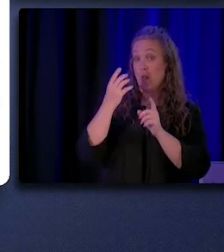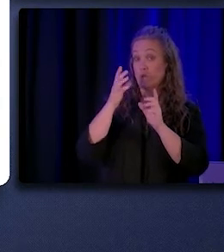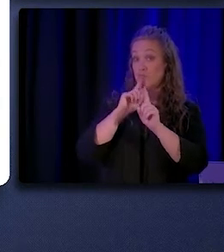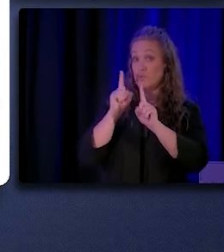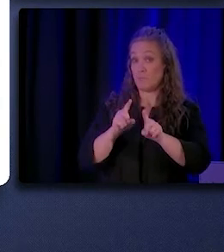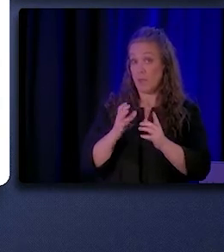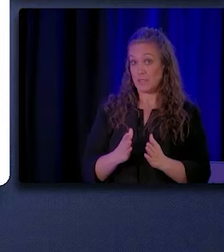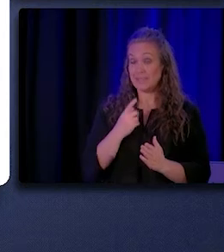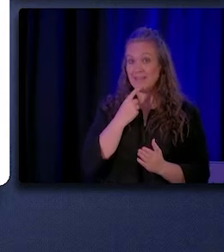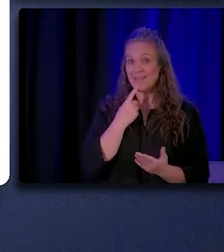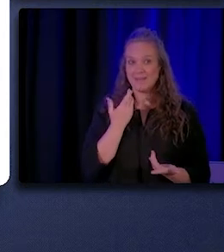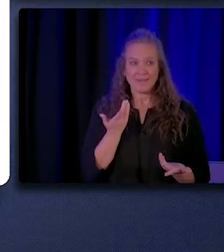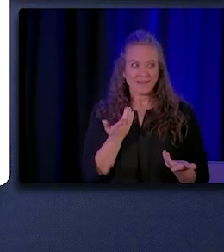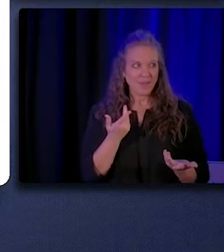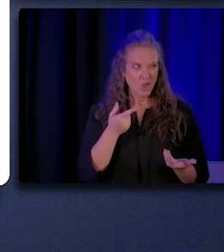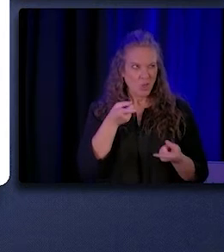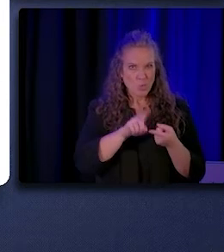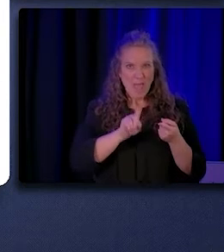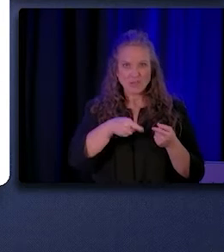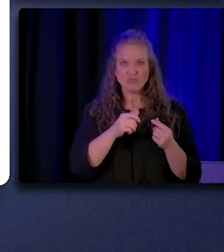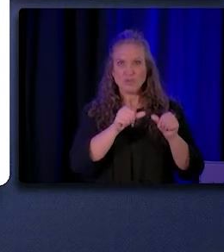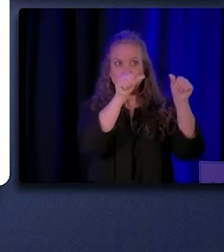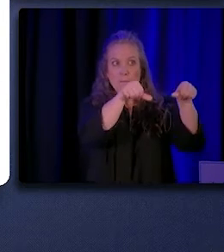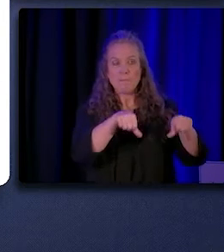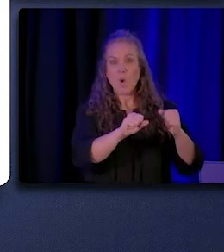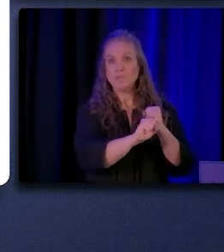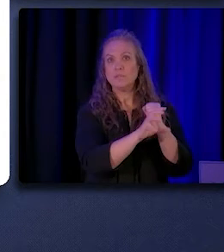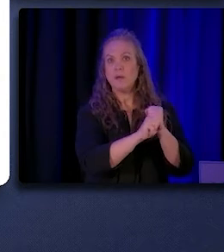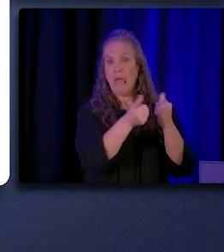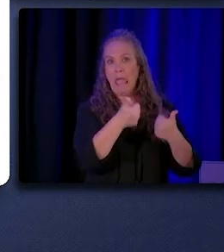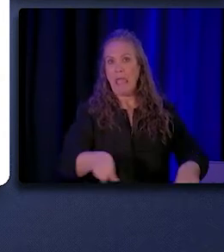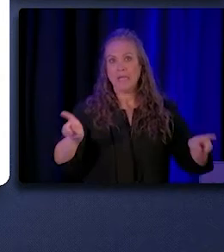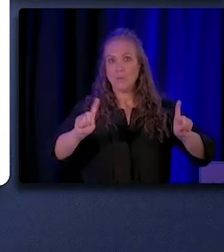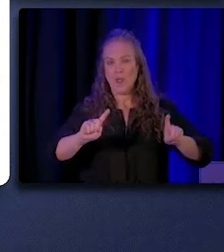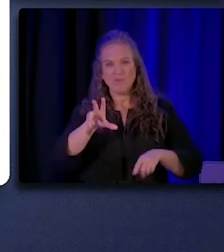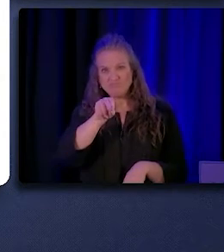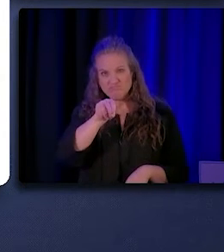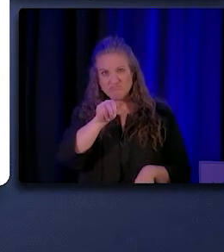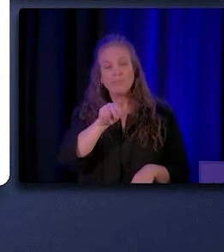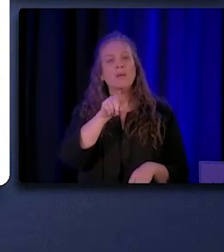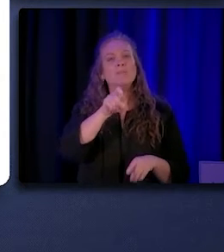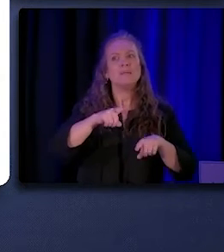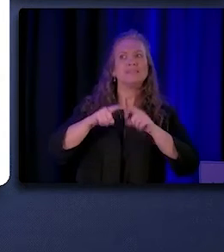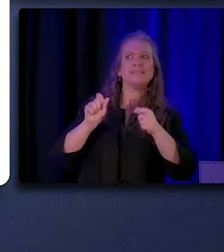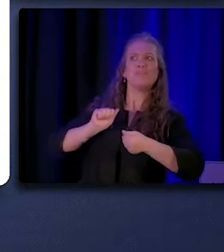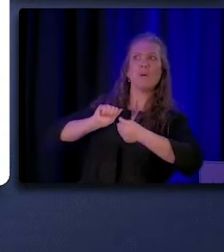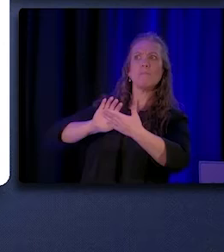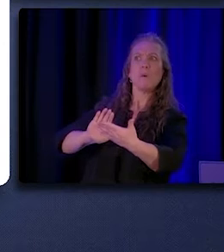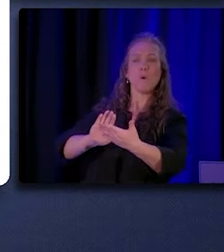"You don't just put this on LinkedIn or whatever, "or other job sites. "You have to take a different approach also in the hiring,